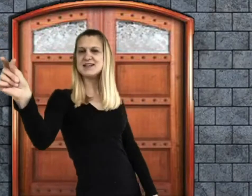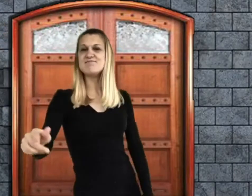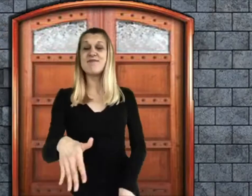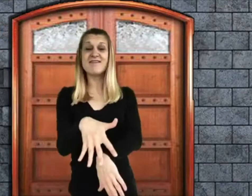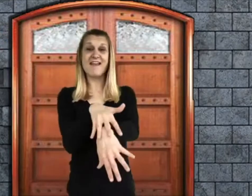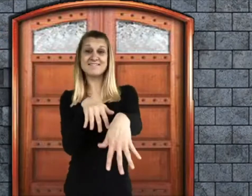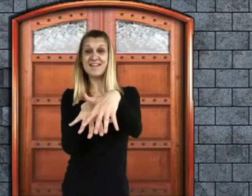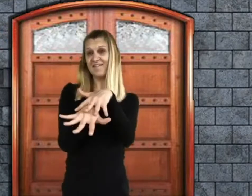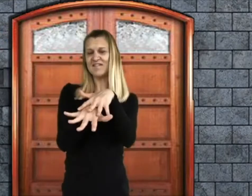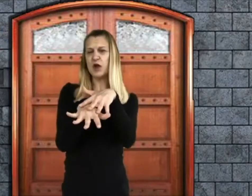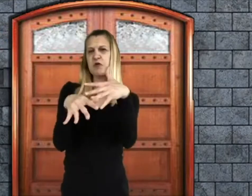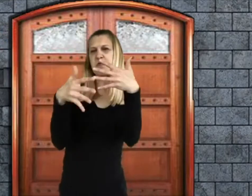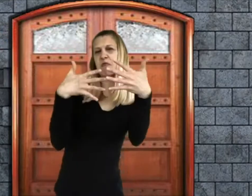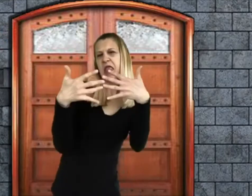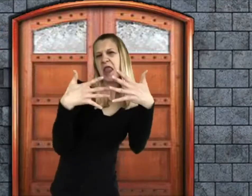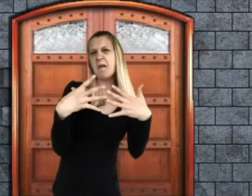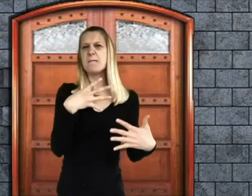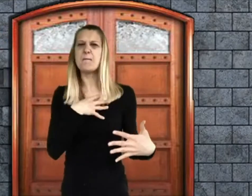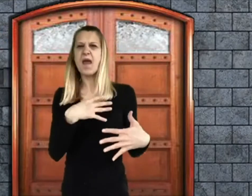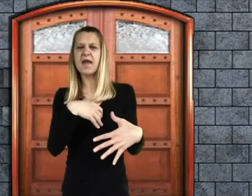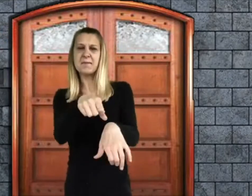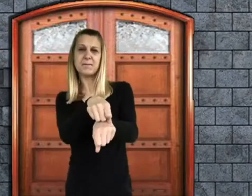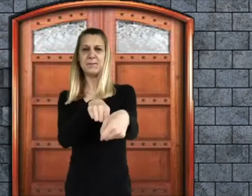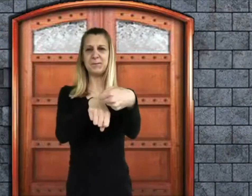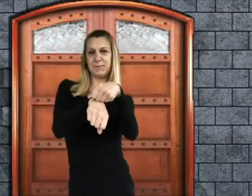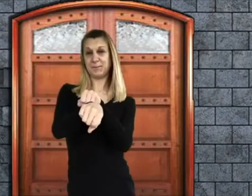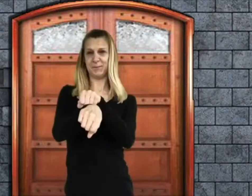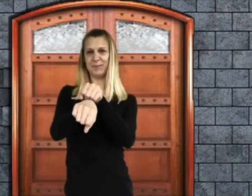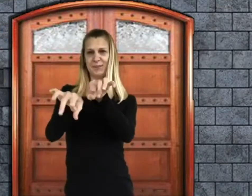His gloves were pearly grey.